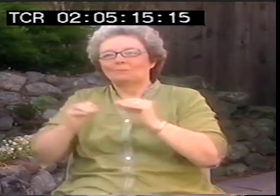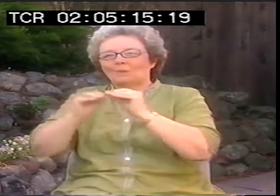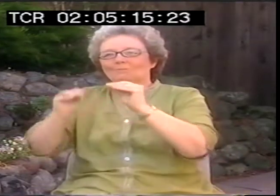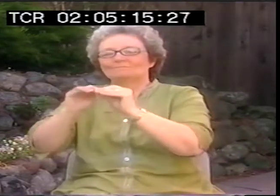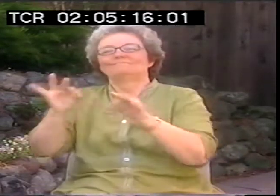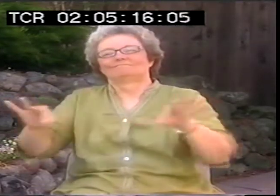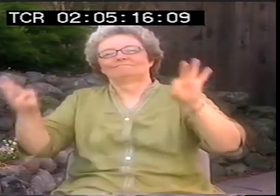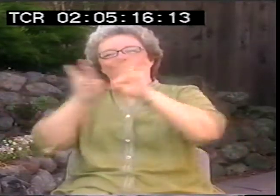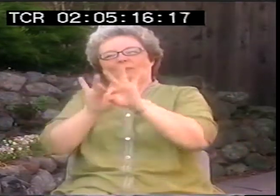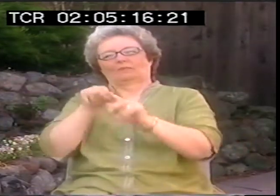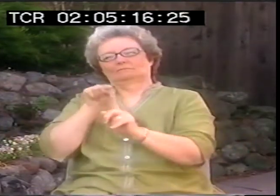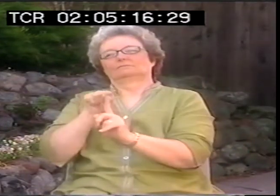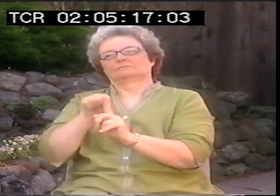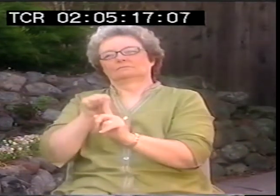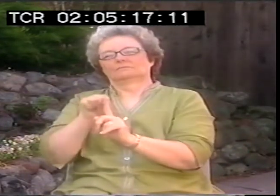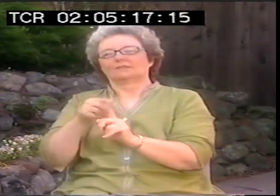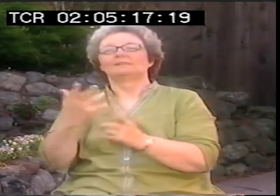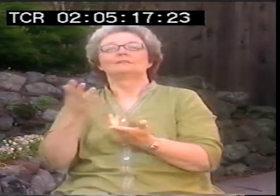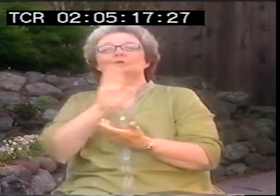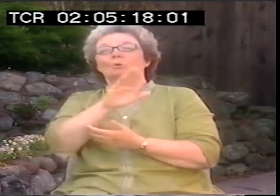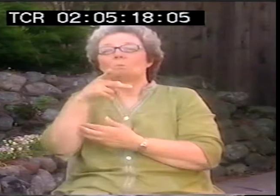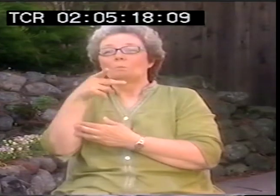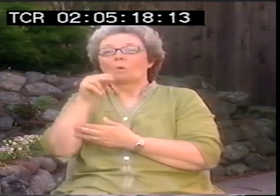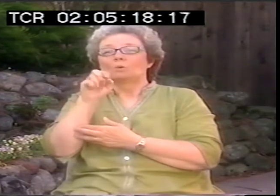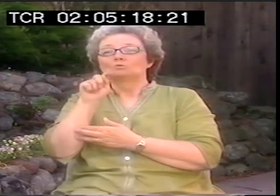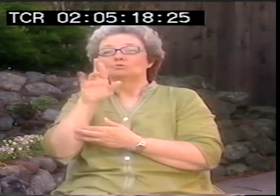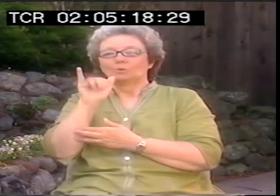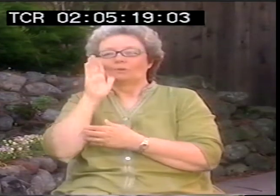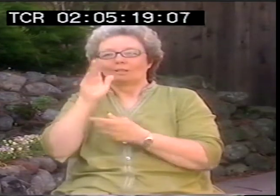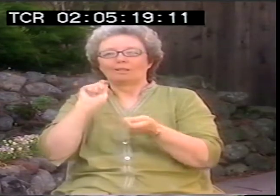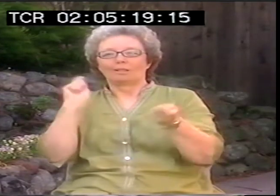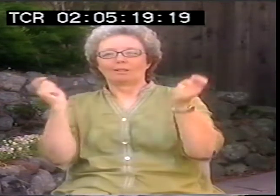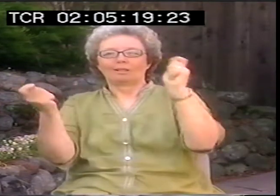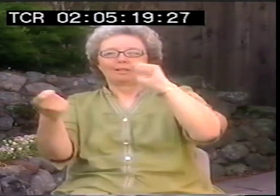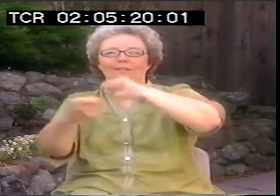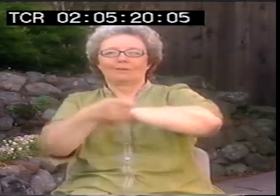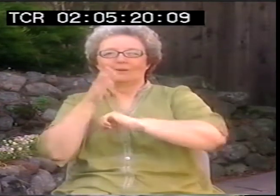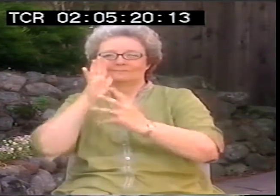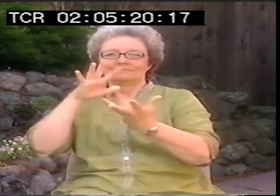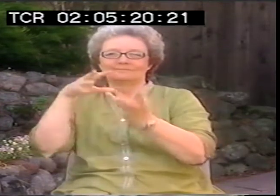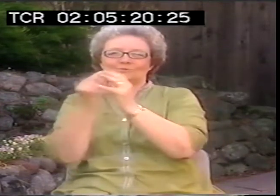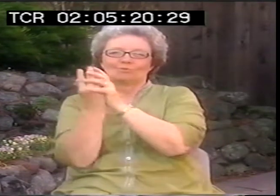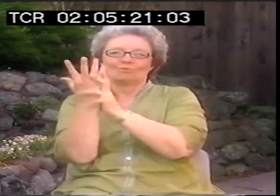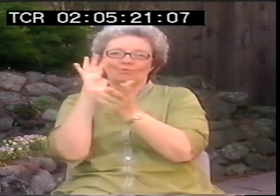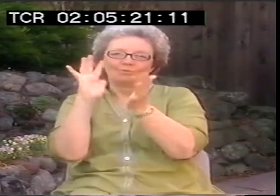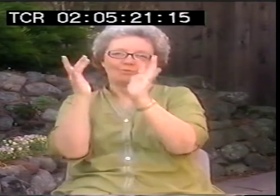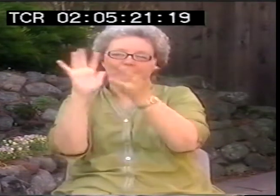are studying more and more what ASL poetry is and where it came from. So the poetry will evolve and will